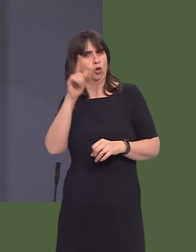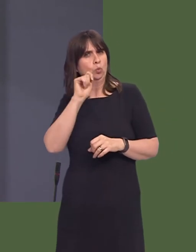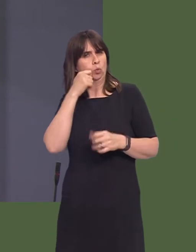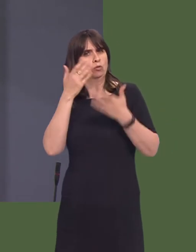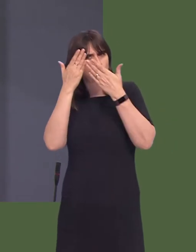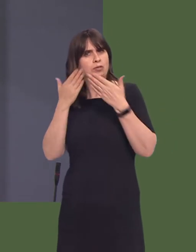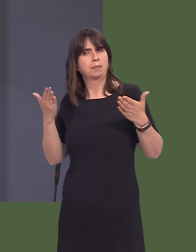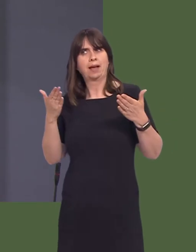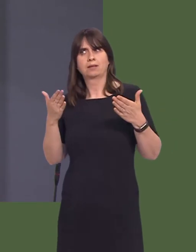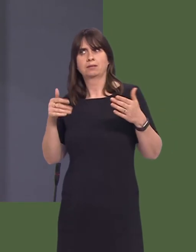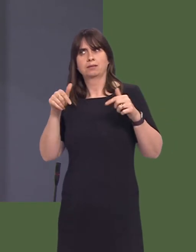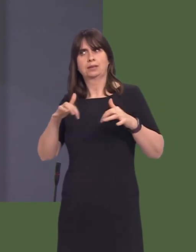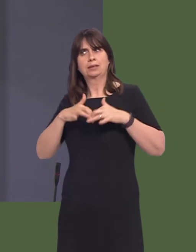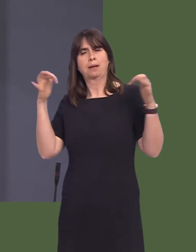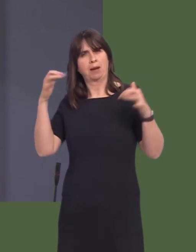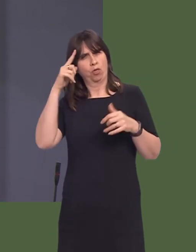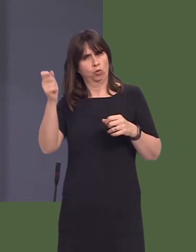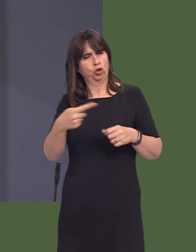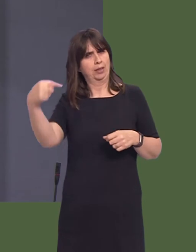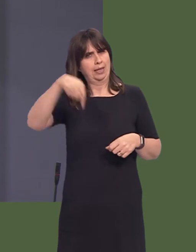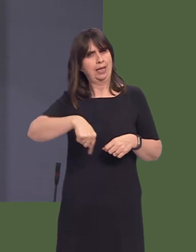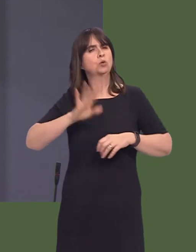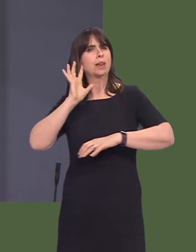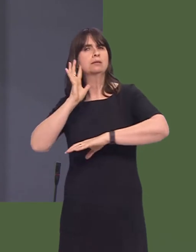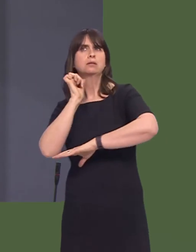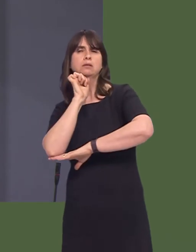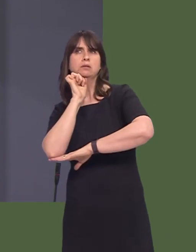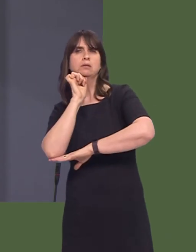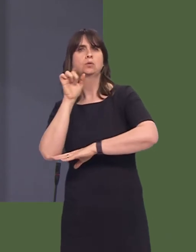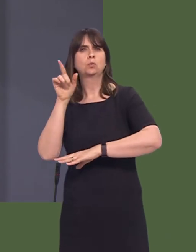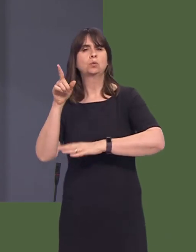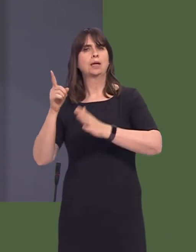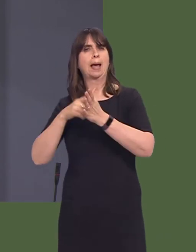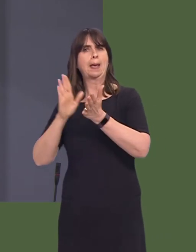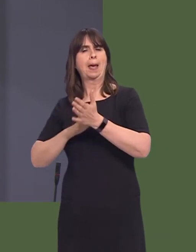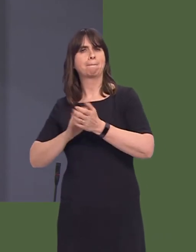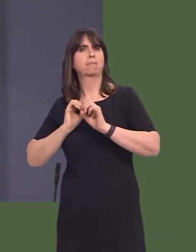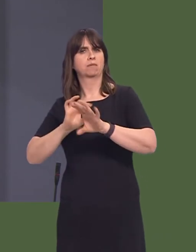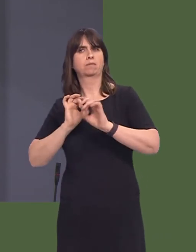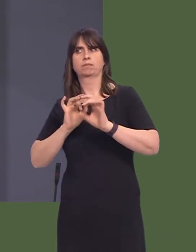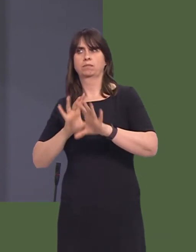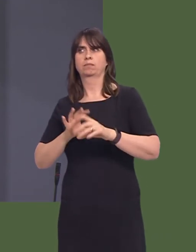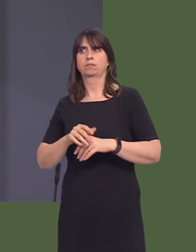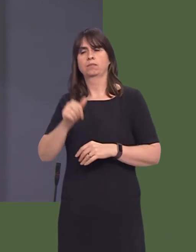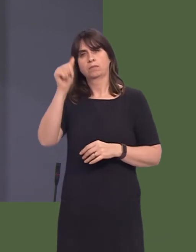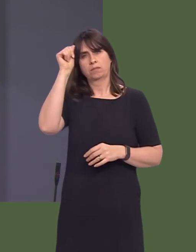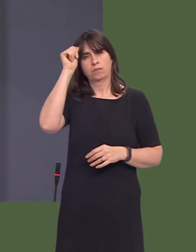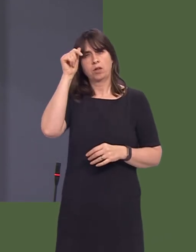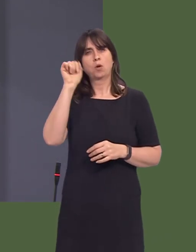the institution of this Assembly and would've been here to hear the arguments that AMs put forward. We know that you've been cleared in the Hamilton